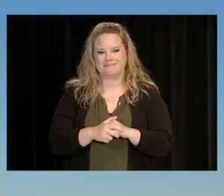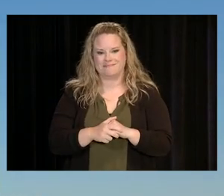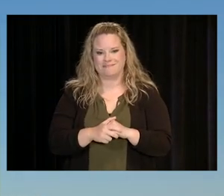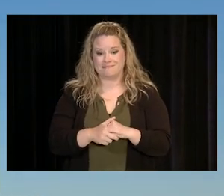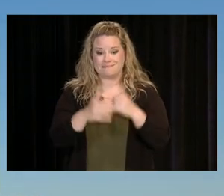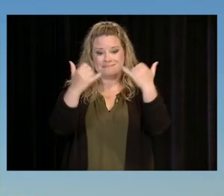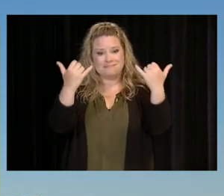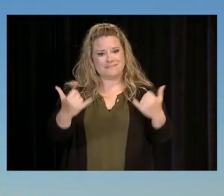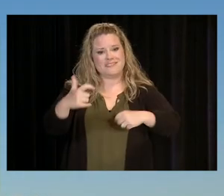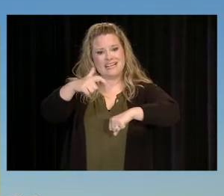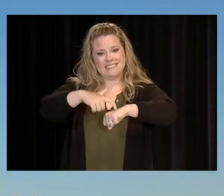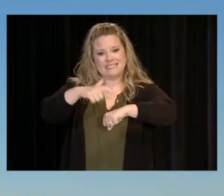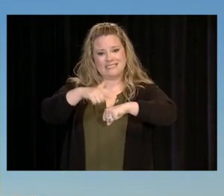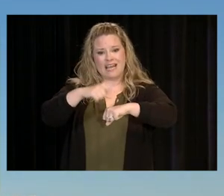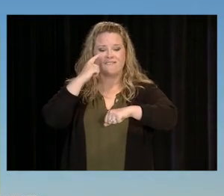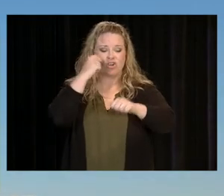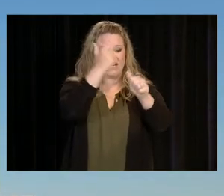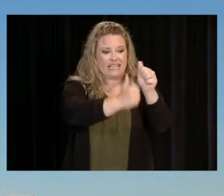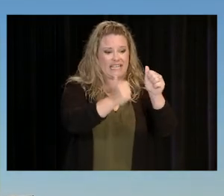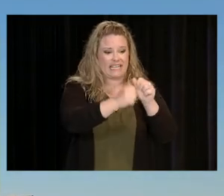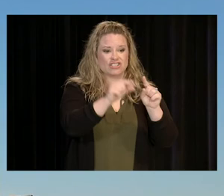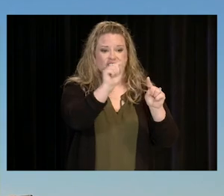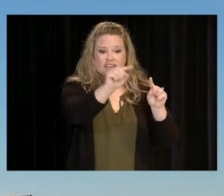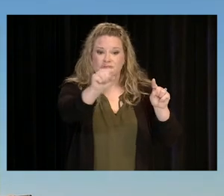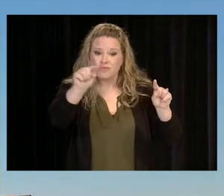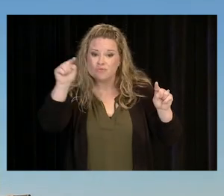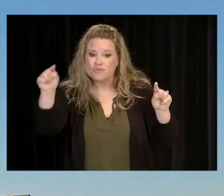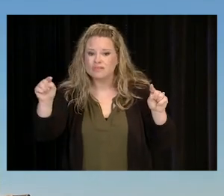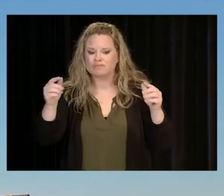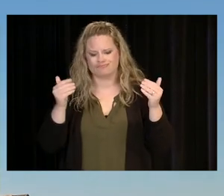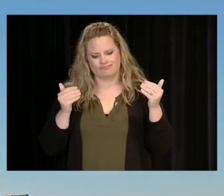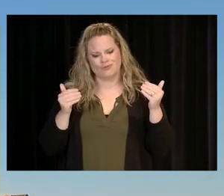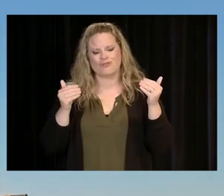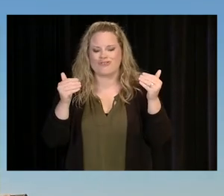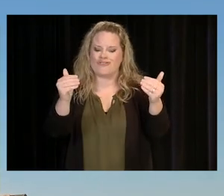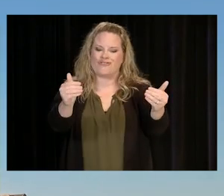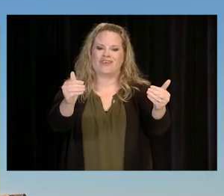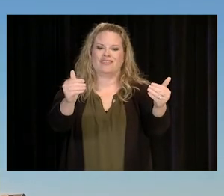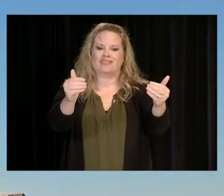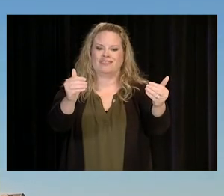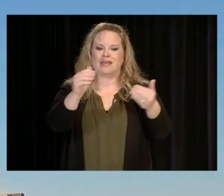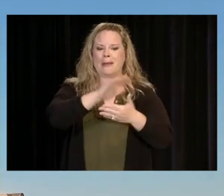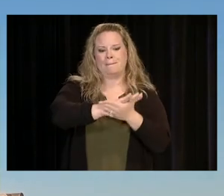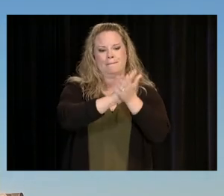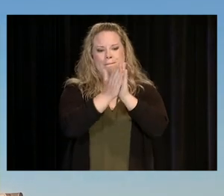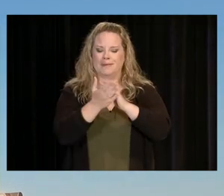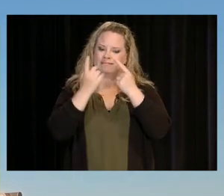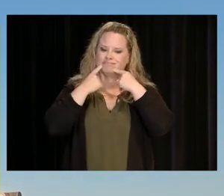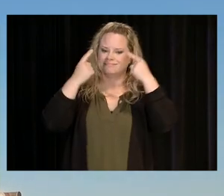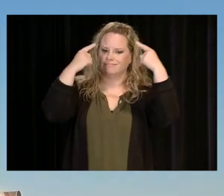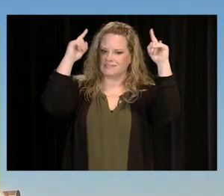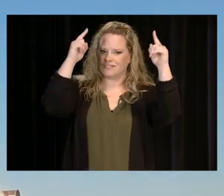AND IT'S TIME FOR EACH AND EVERY ONE OF YOU TO GO FOR IT AND BE